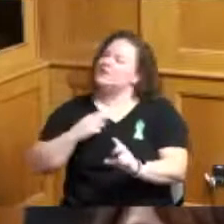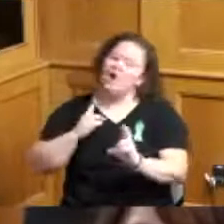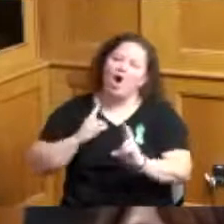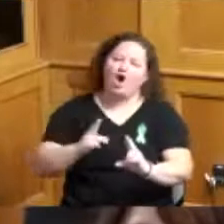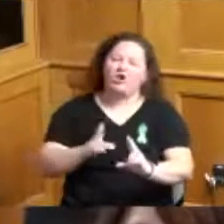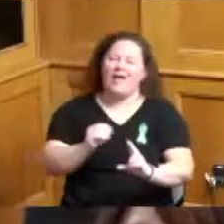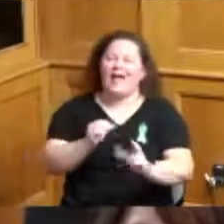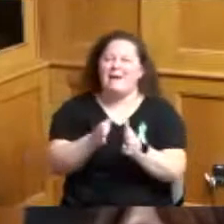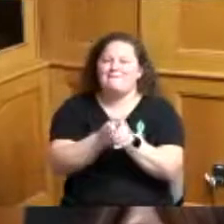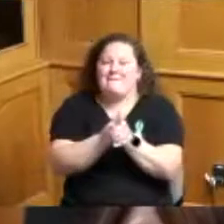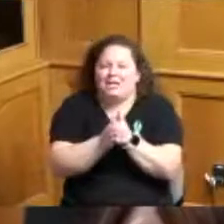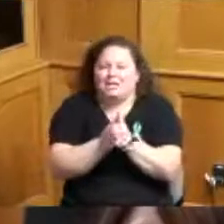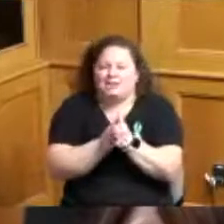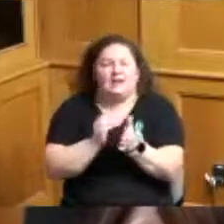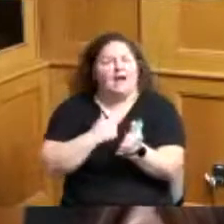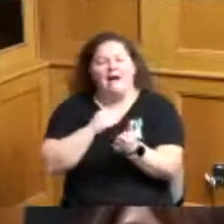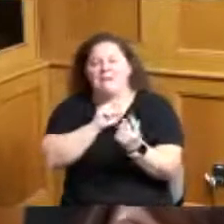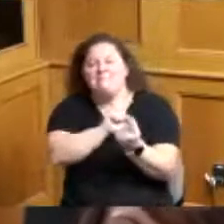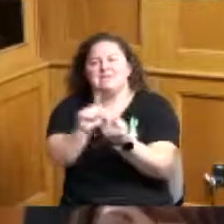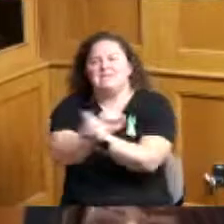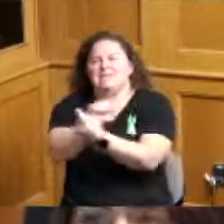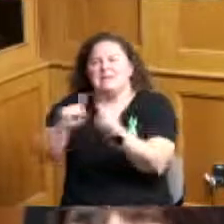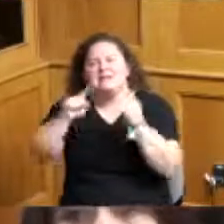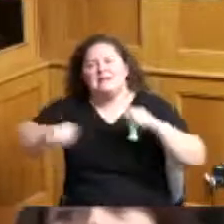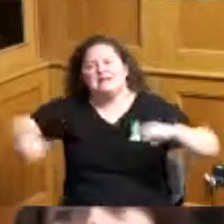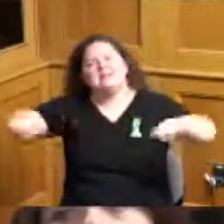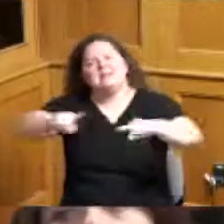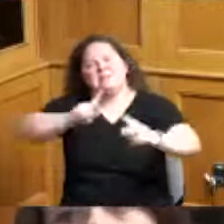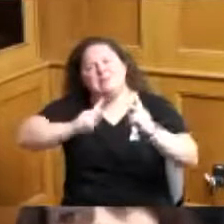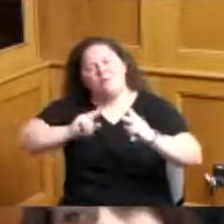I get to meet people in the community where they are at and give them hope and encouragement